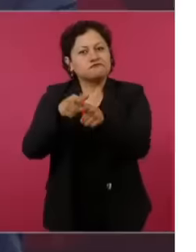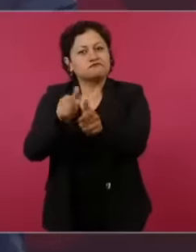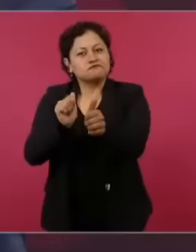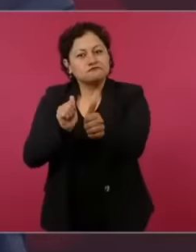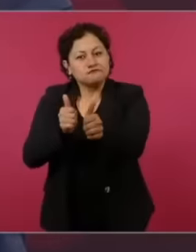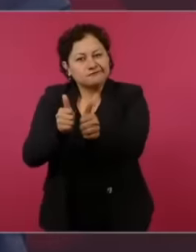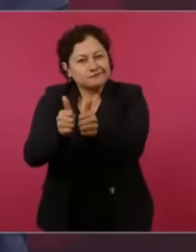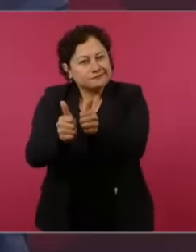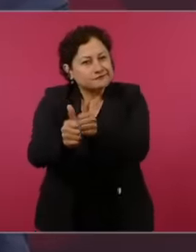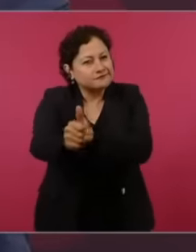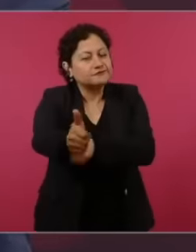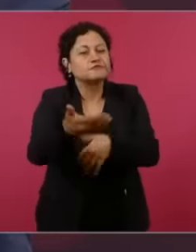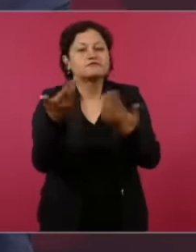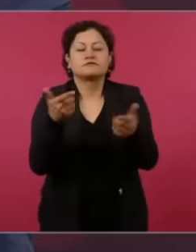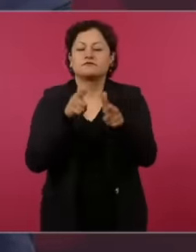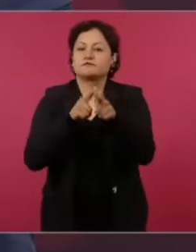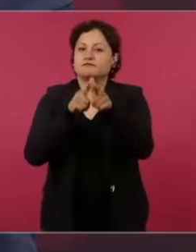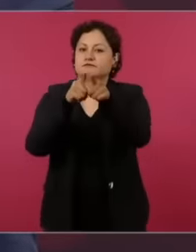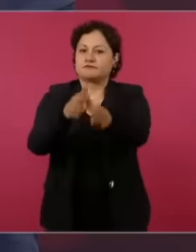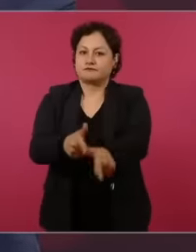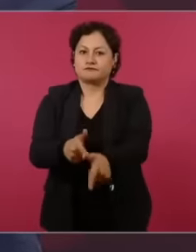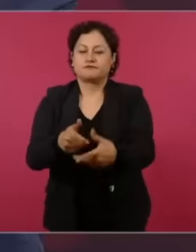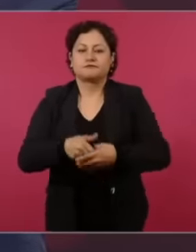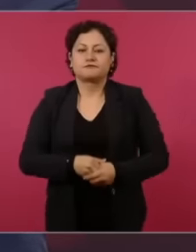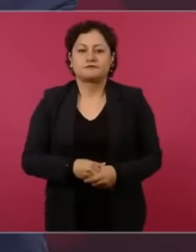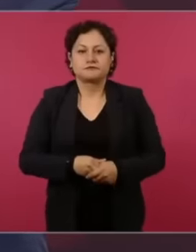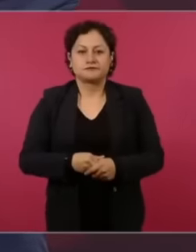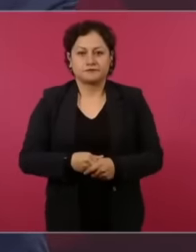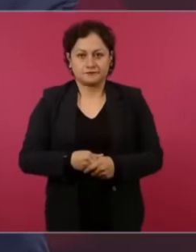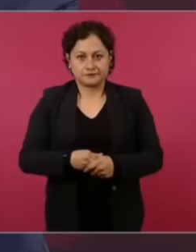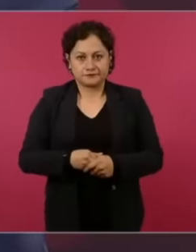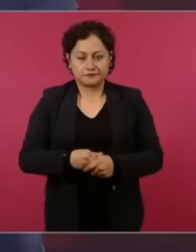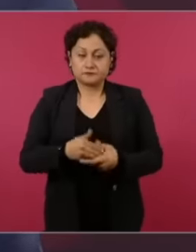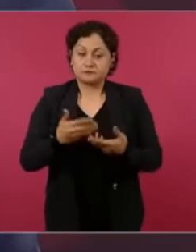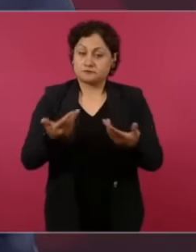eh Progress and